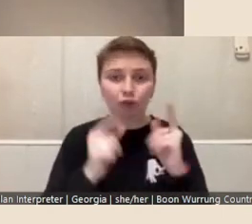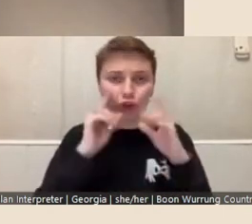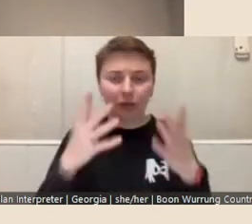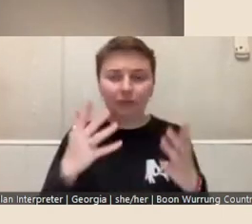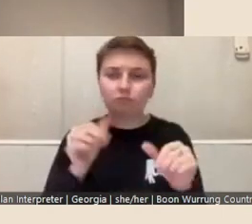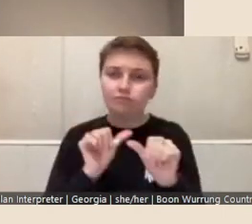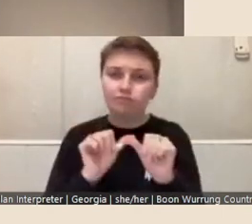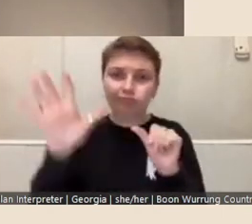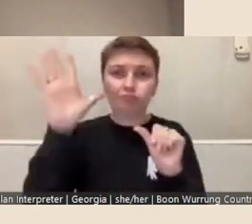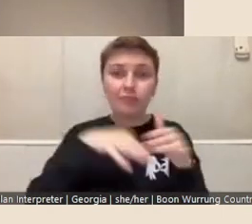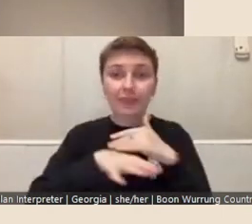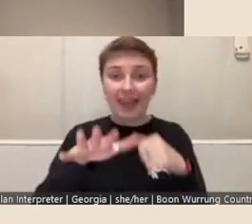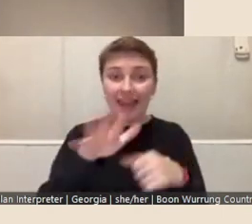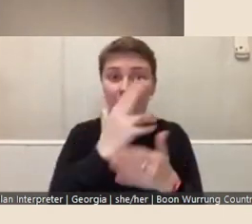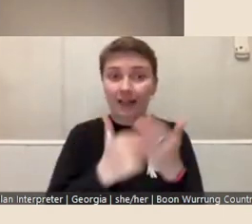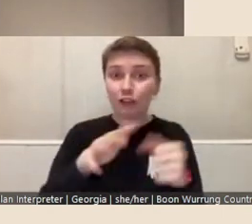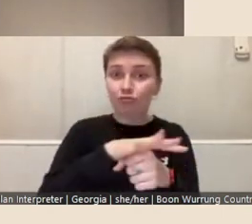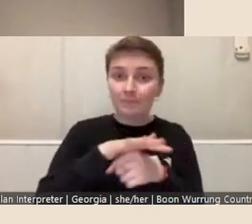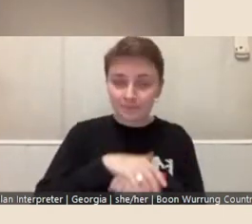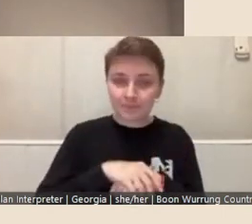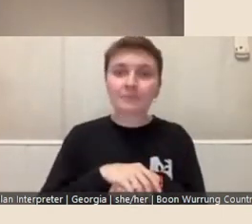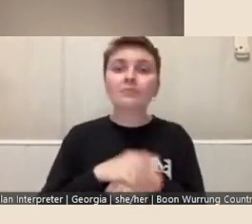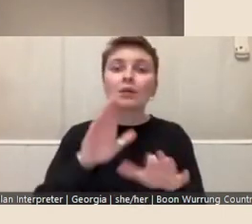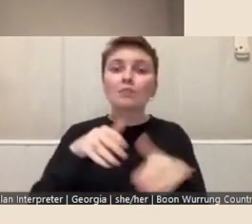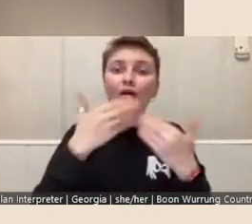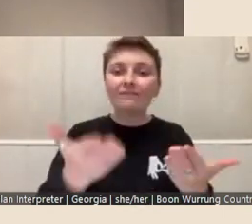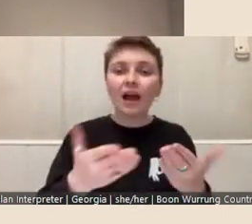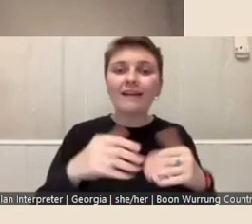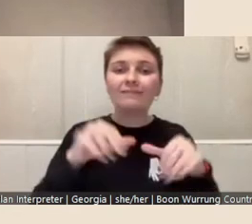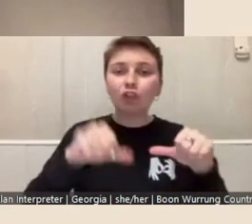The Fellowship provides financial support, residency opportunities, and access to